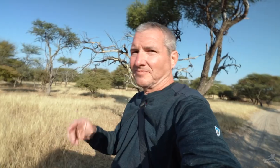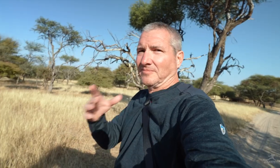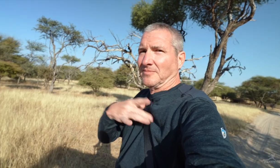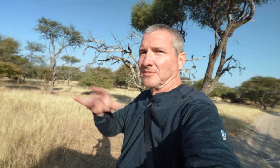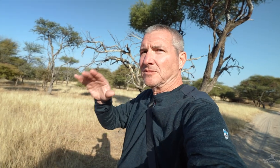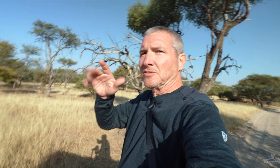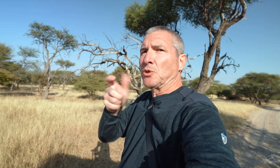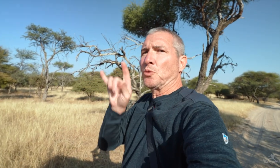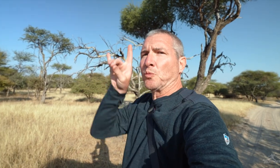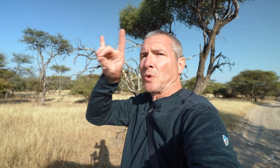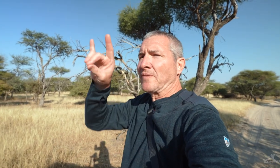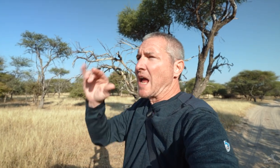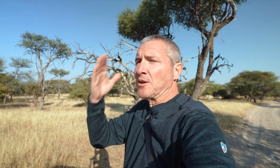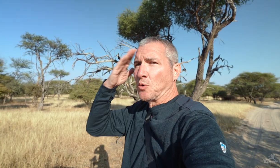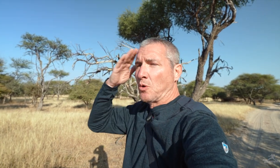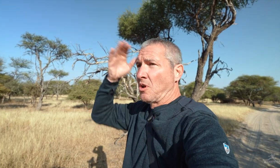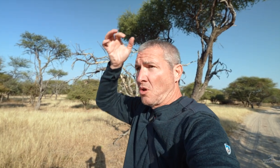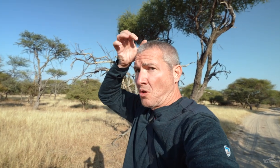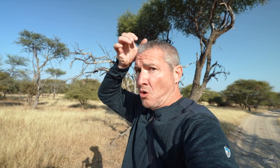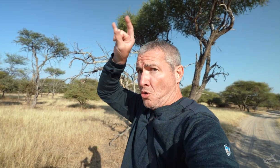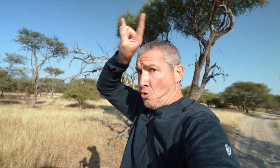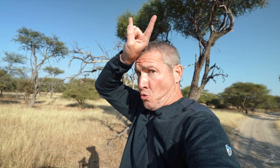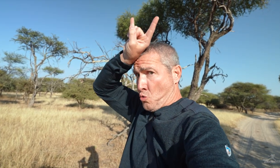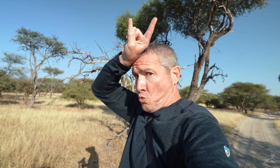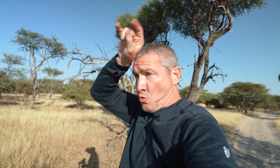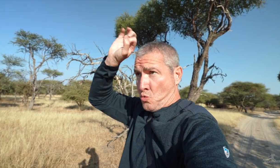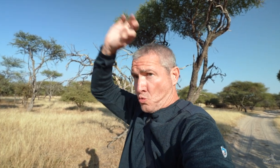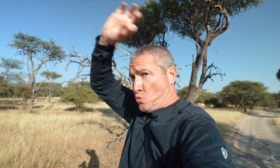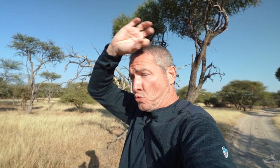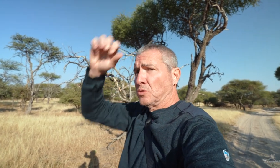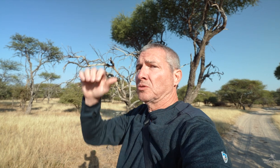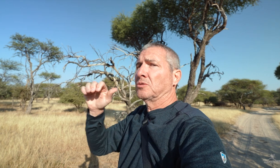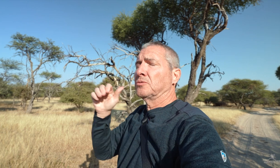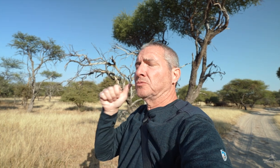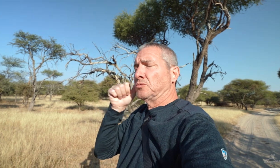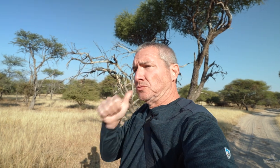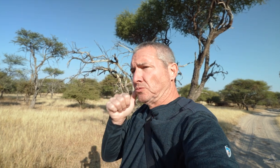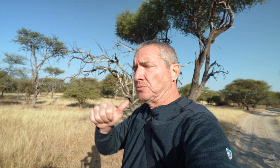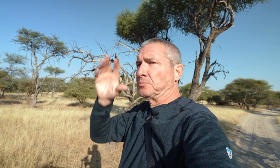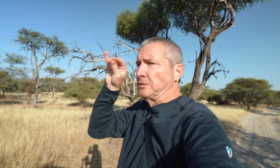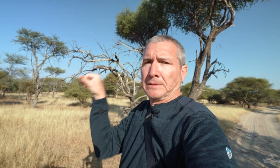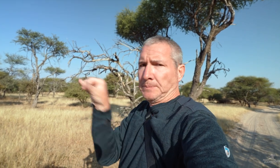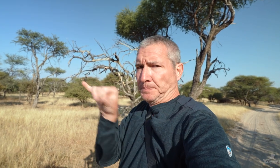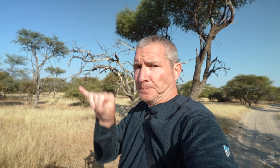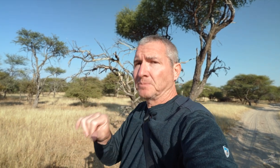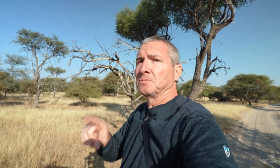It’s interesting. Both male and female giraffes have horns (ossicones),